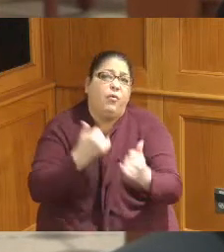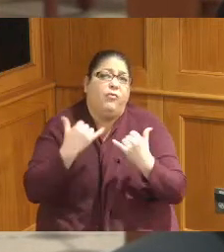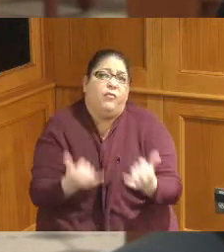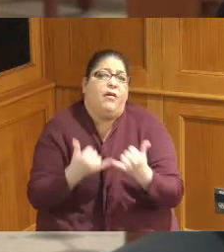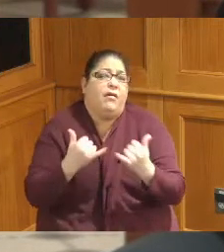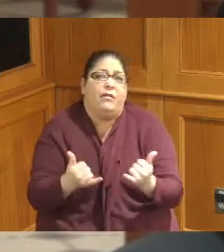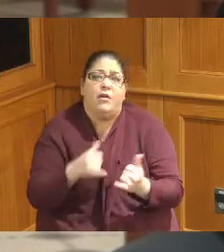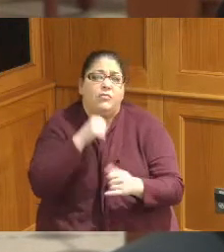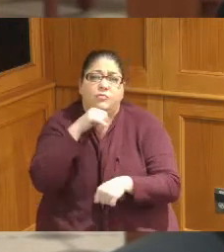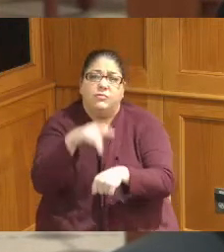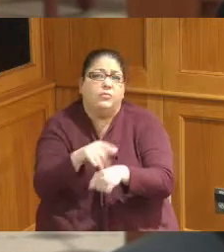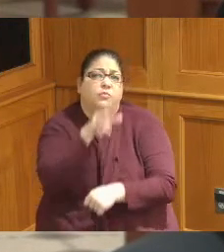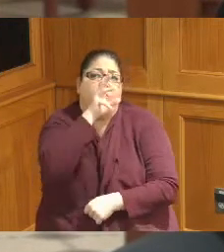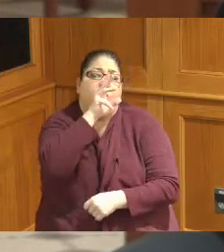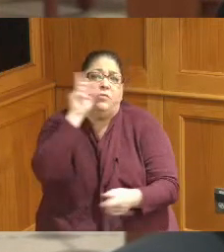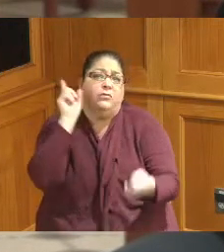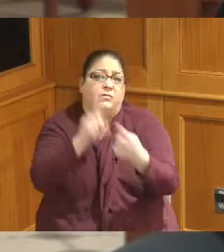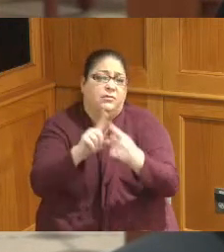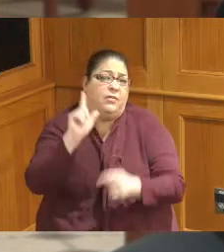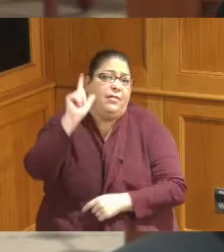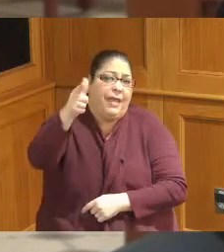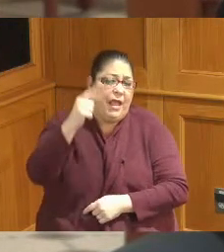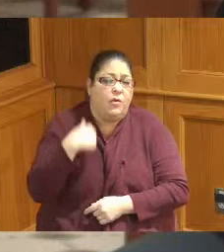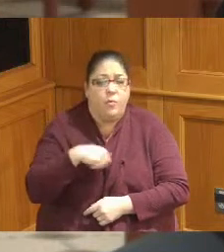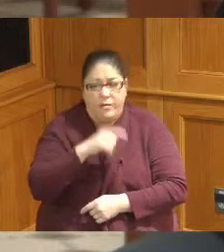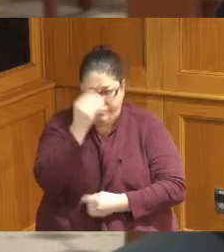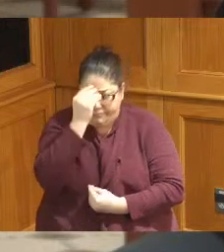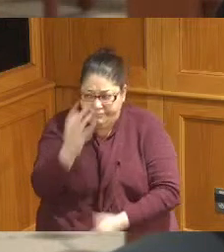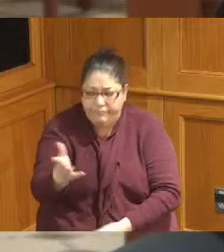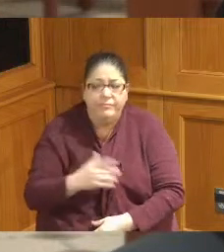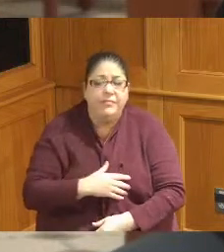that you know provide those notices generally when there are other conditions in the rivers